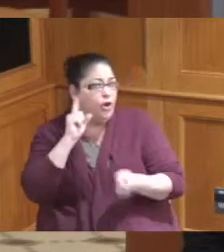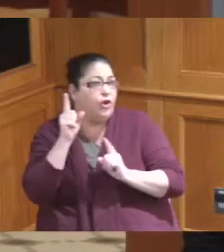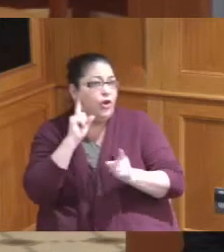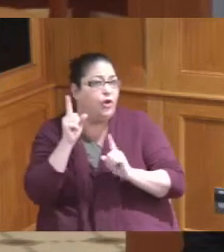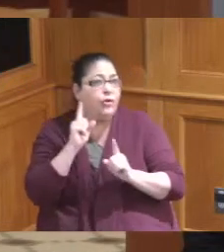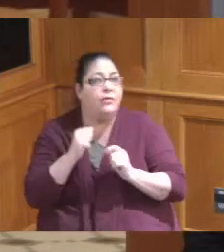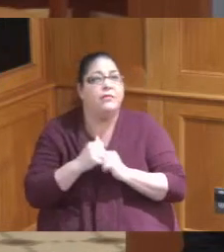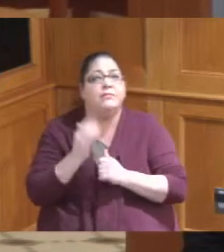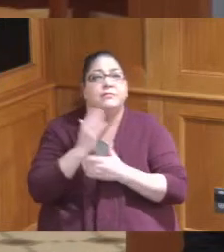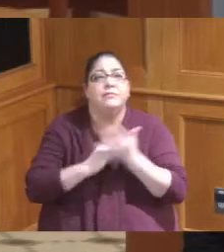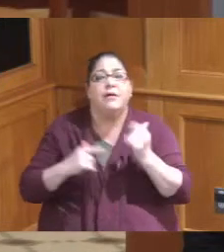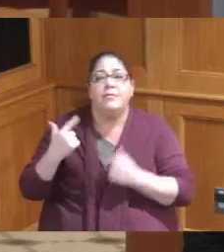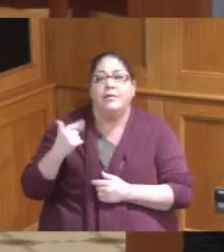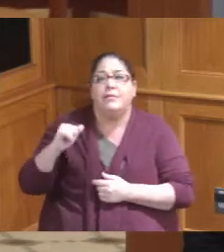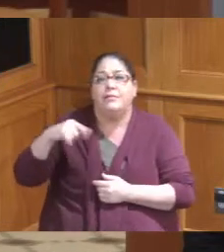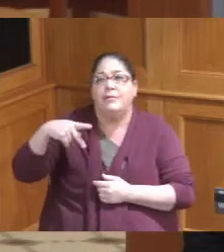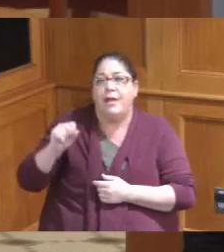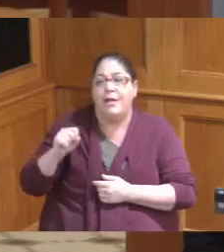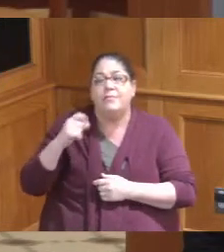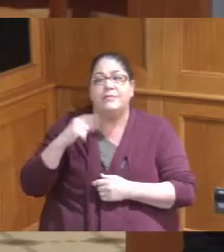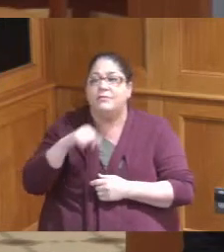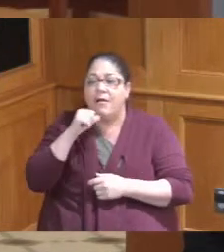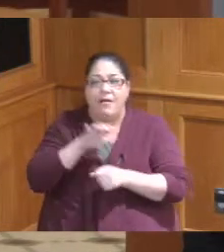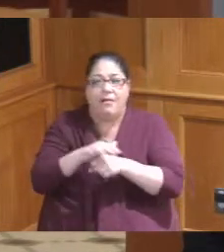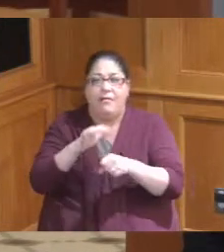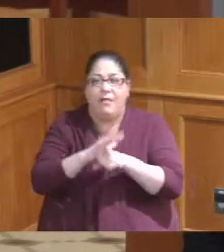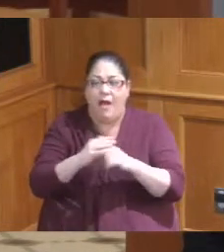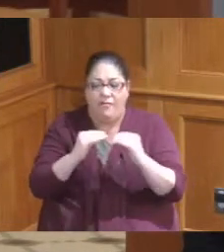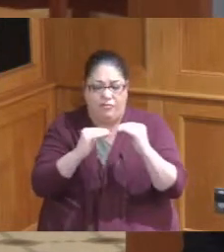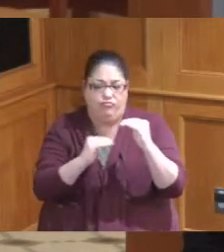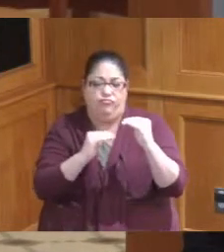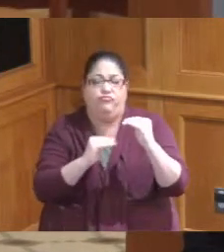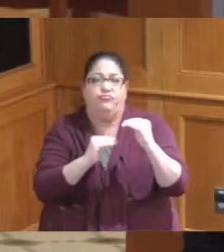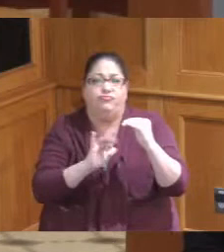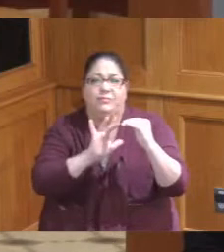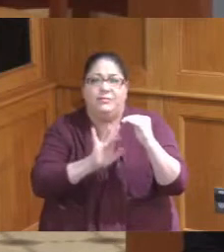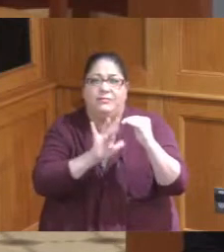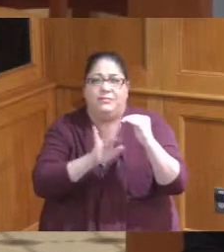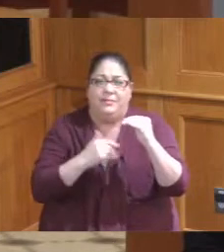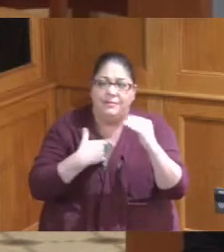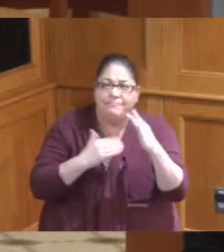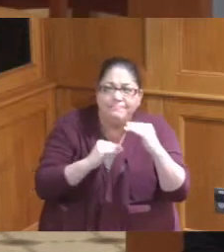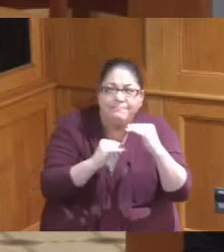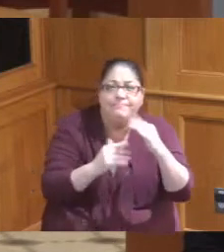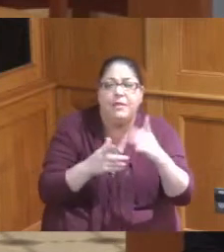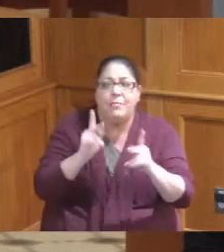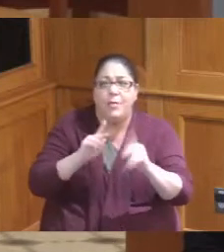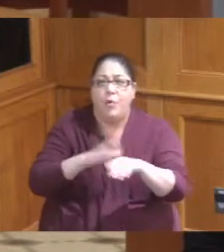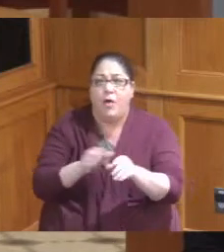some gaps still and particularly the folks that are on the street they could use this additional